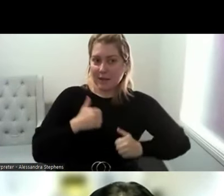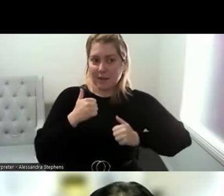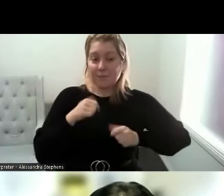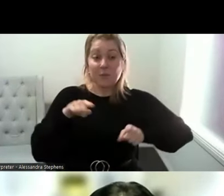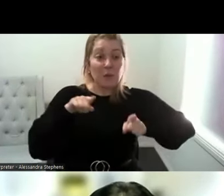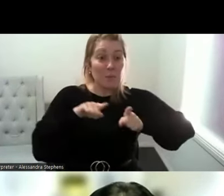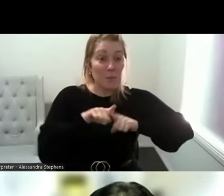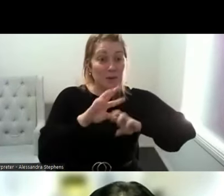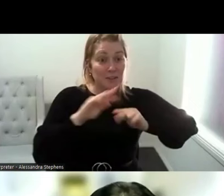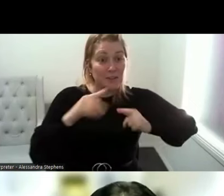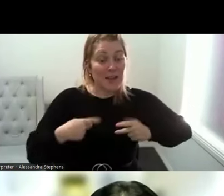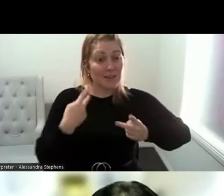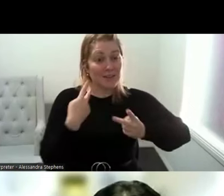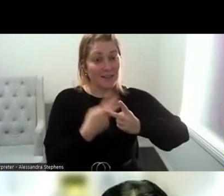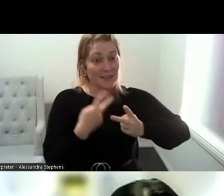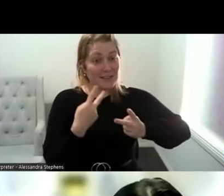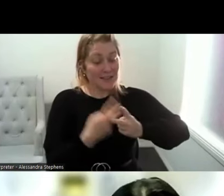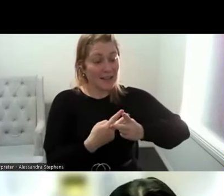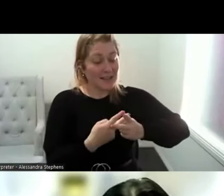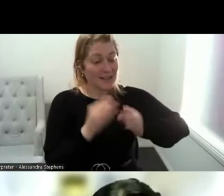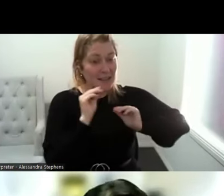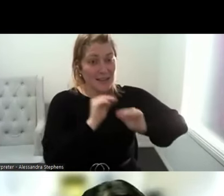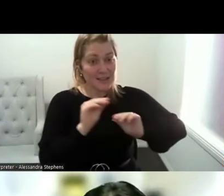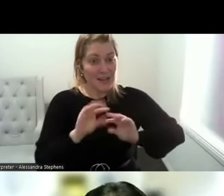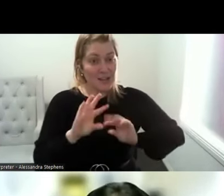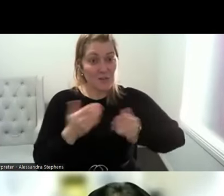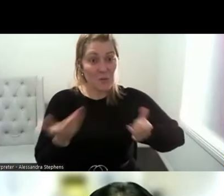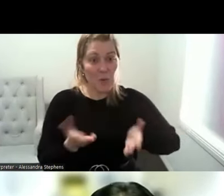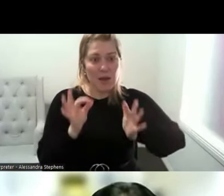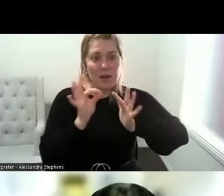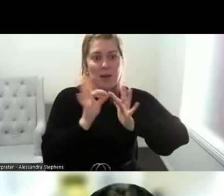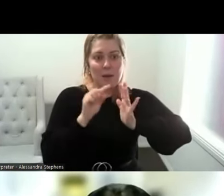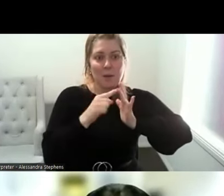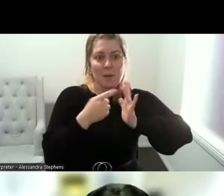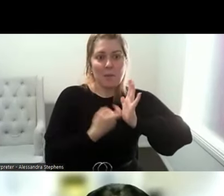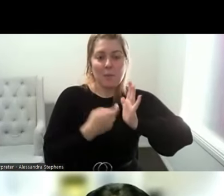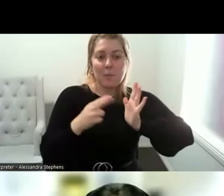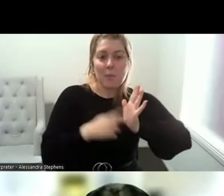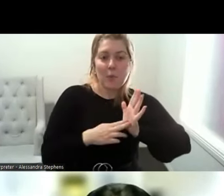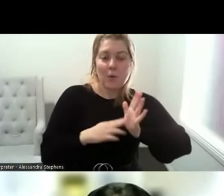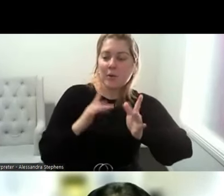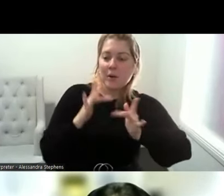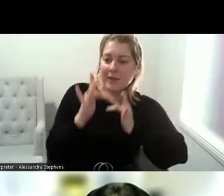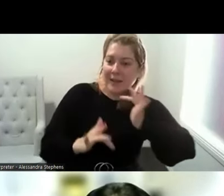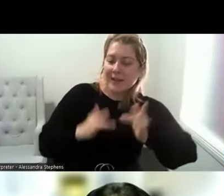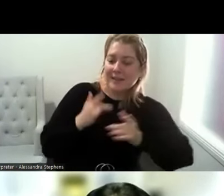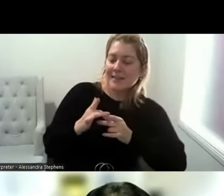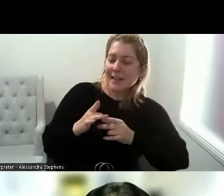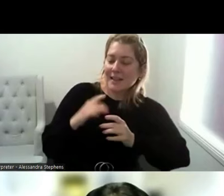we know that young people usually from 10 or 11 I see are getting this accent from porn